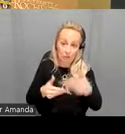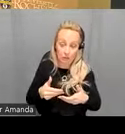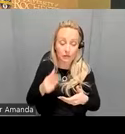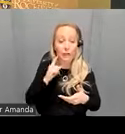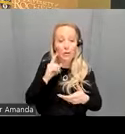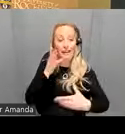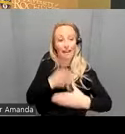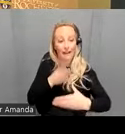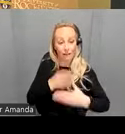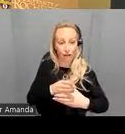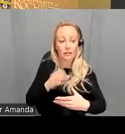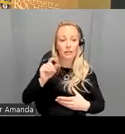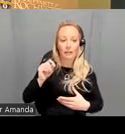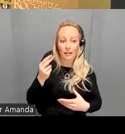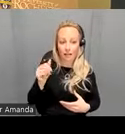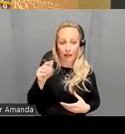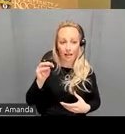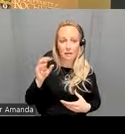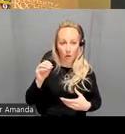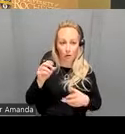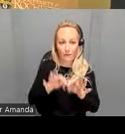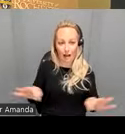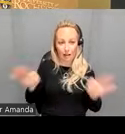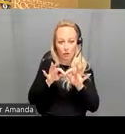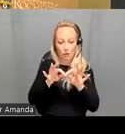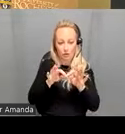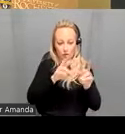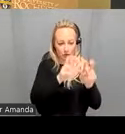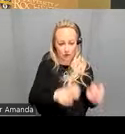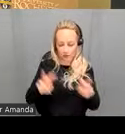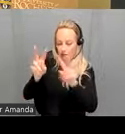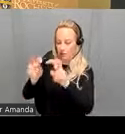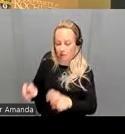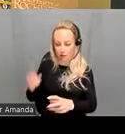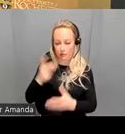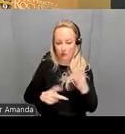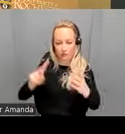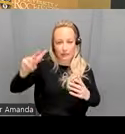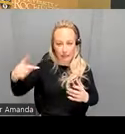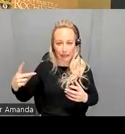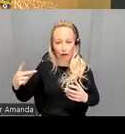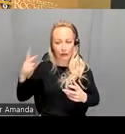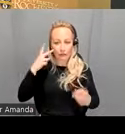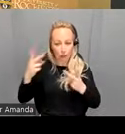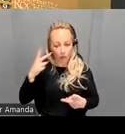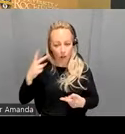th cortical values across the sount motor and uh secondary visual networks then we average